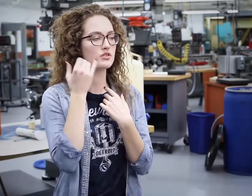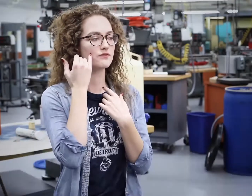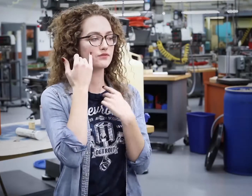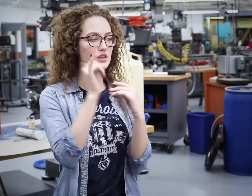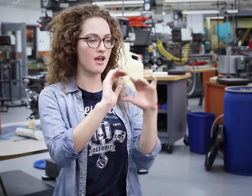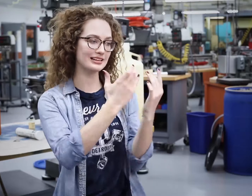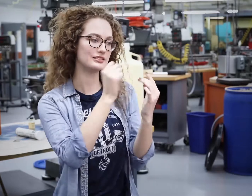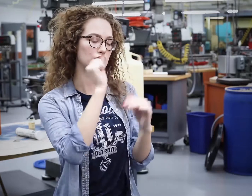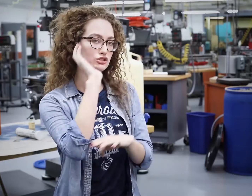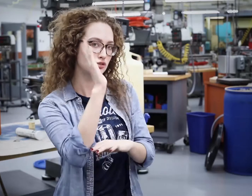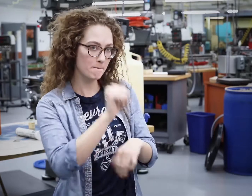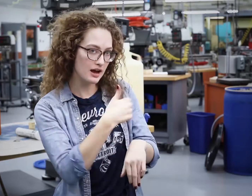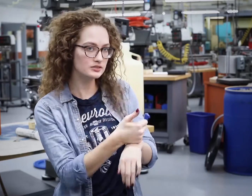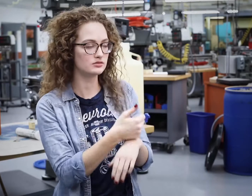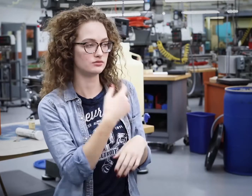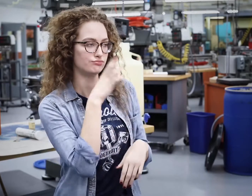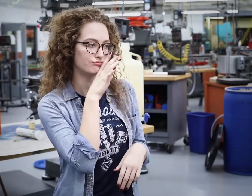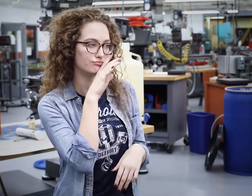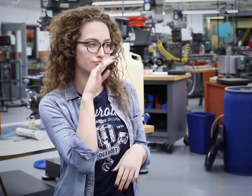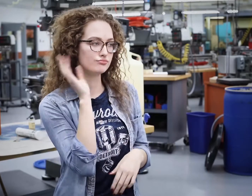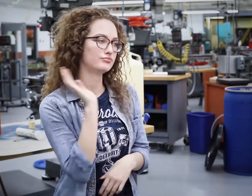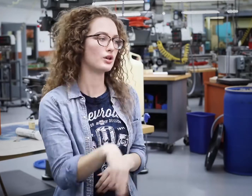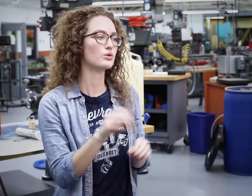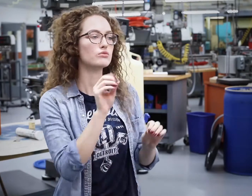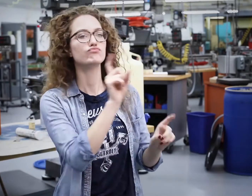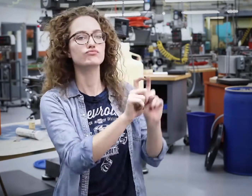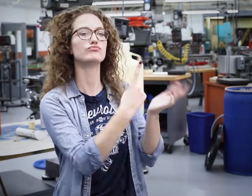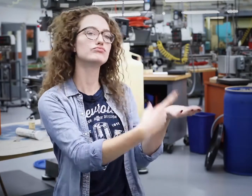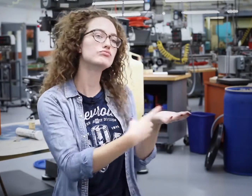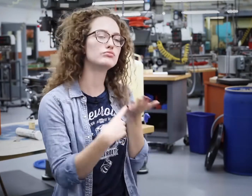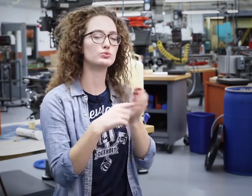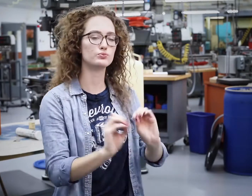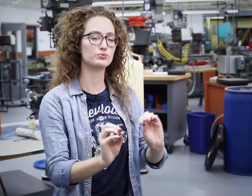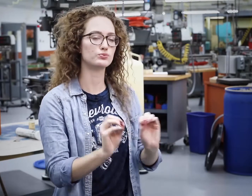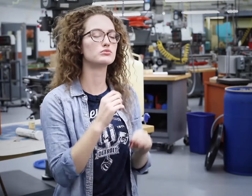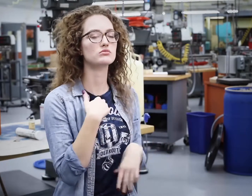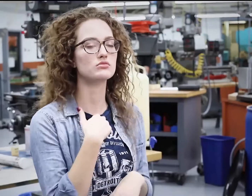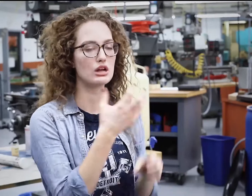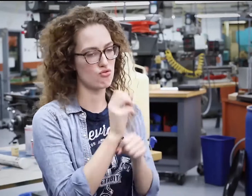If the class is lecture based, with the instructor speaking the whole time and no discussion at all,